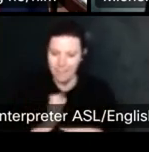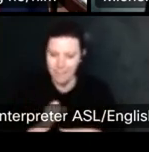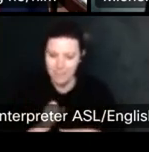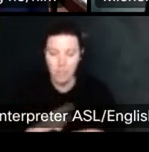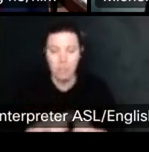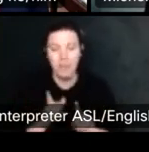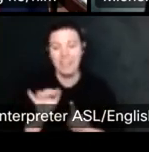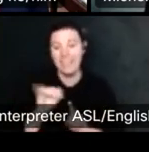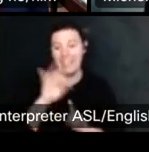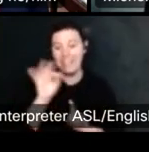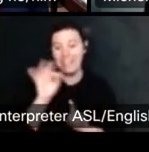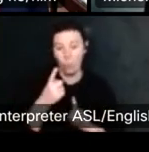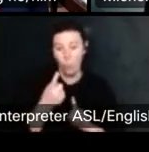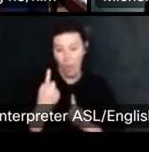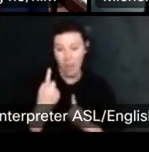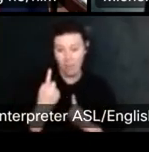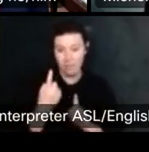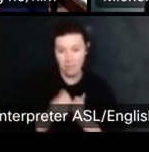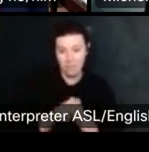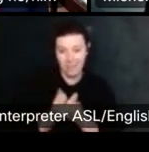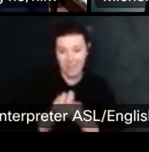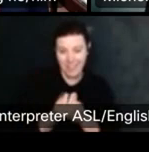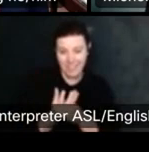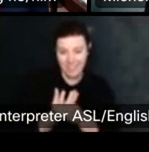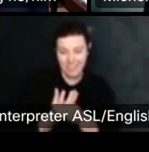Probably something very.